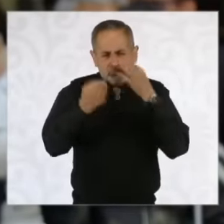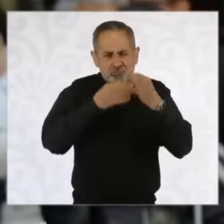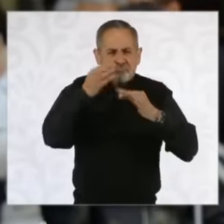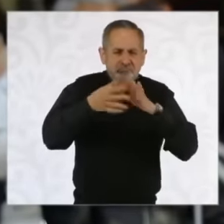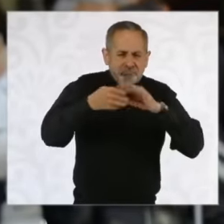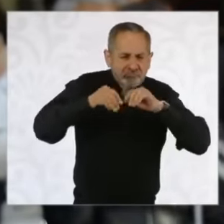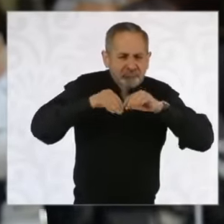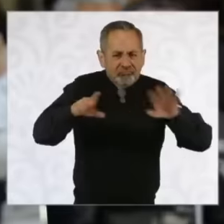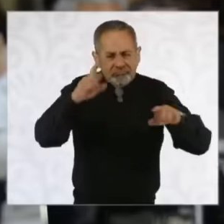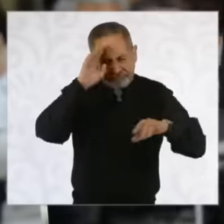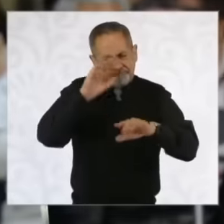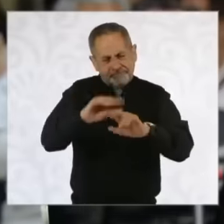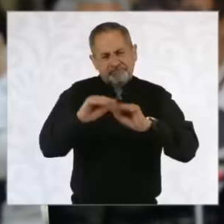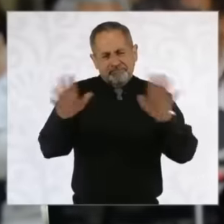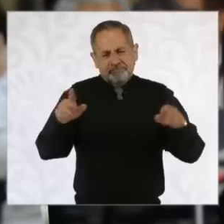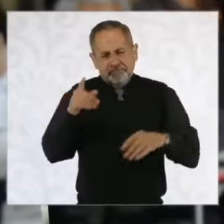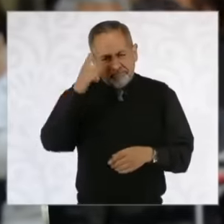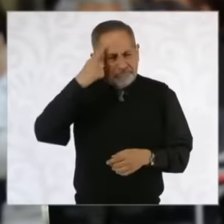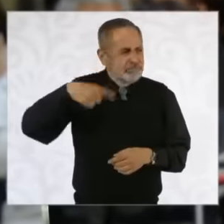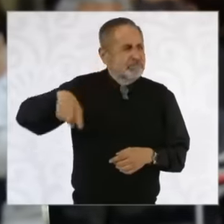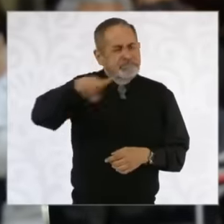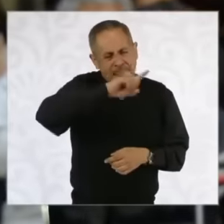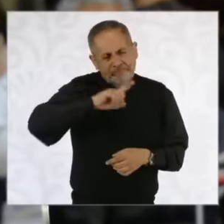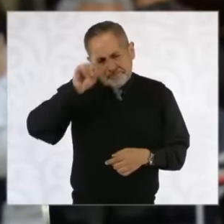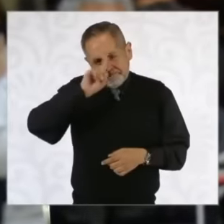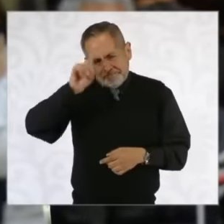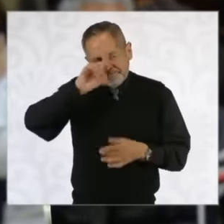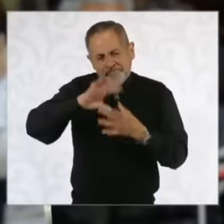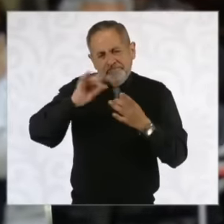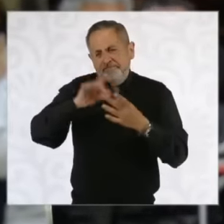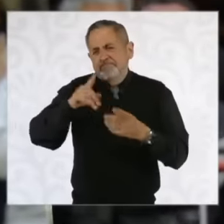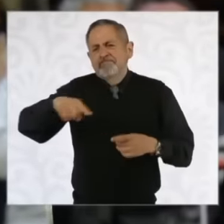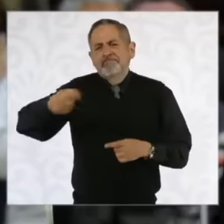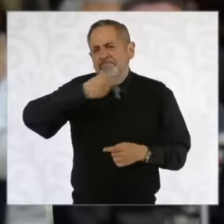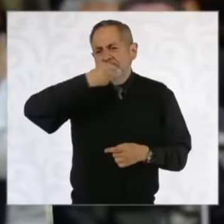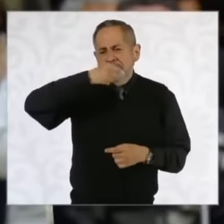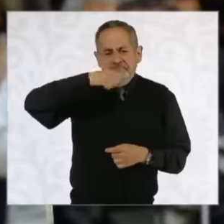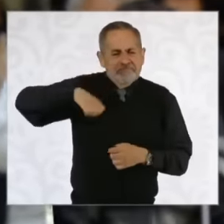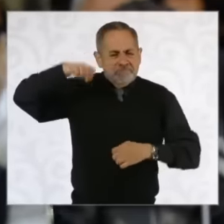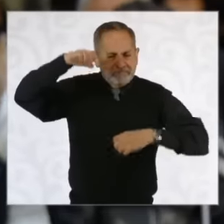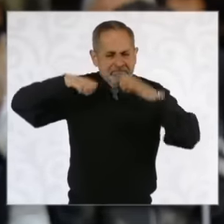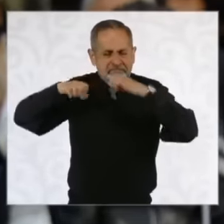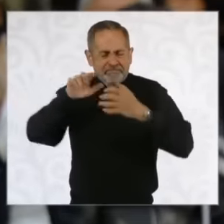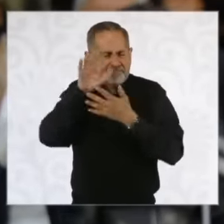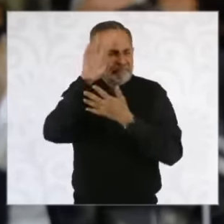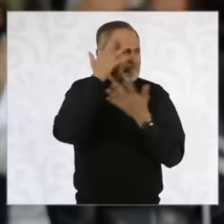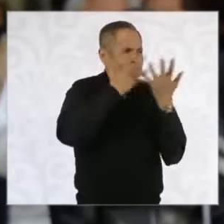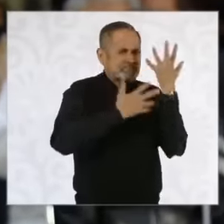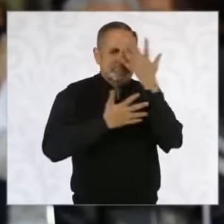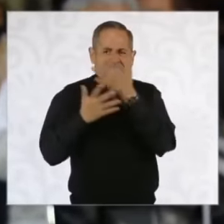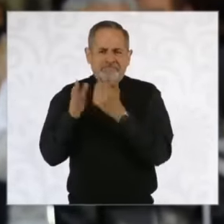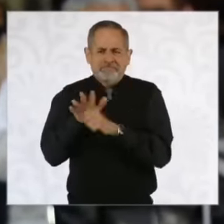can guide the older adults who are being confused by these messages that